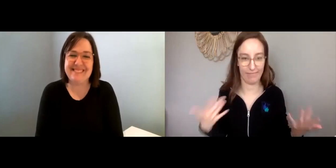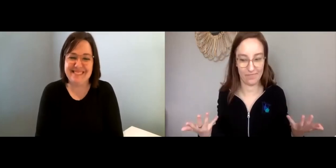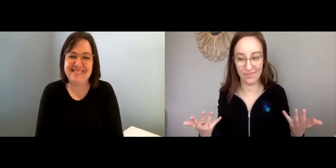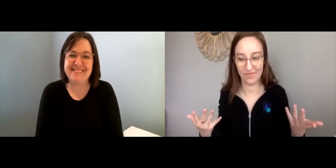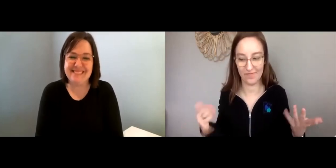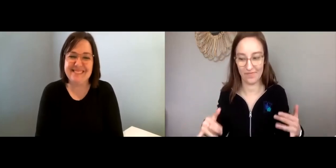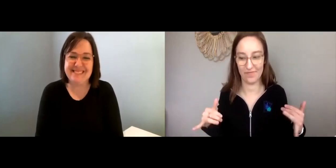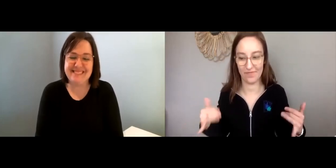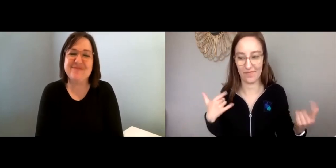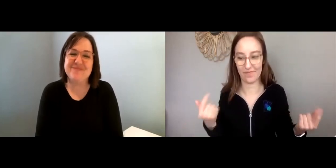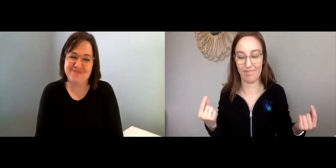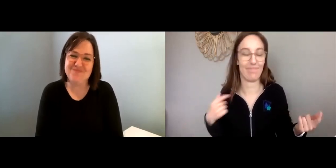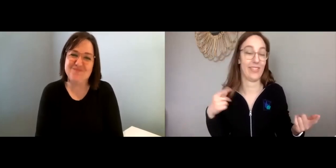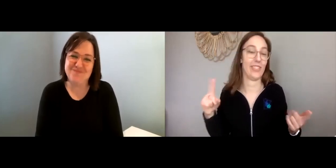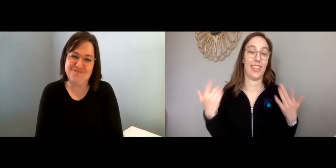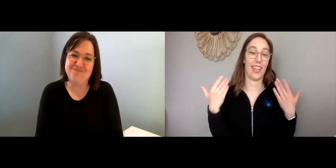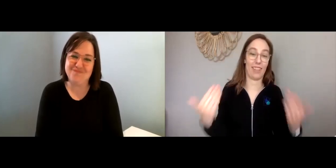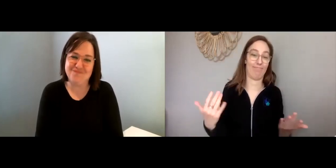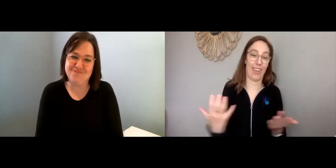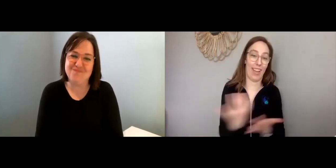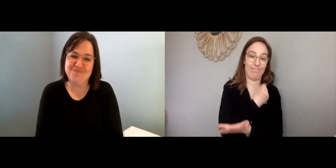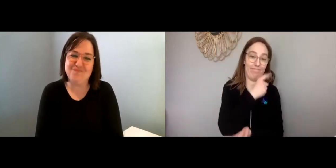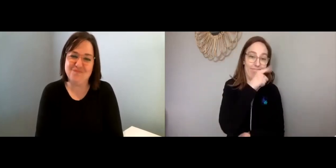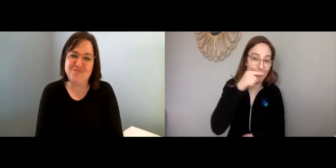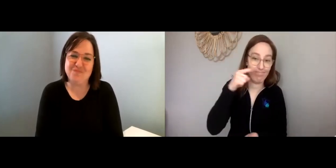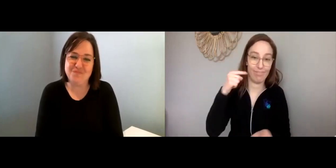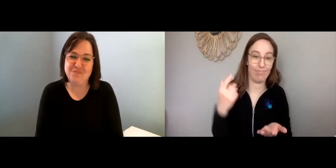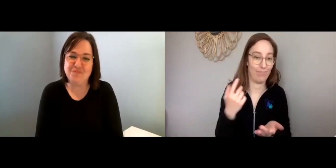I would brush my teeth, and then leave. But now, I just go ahead and do it.